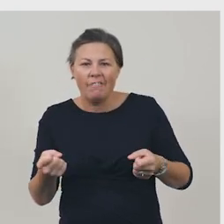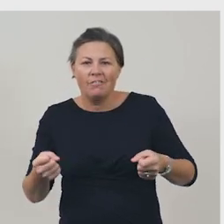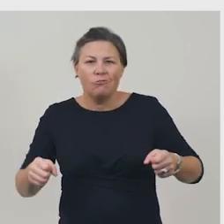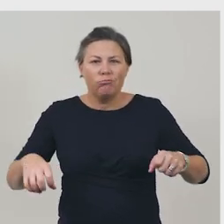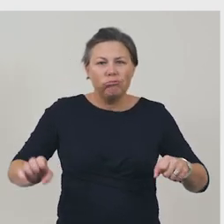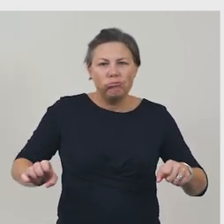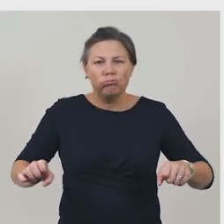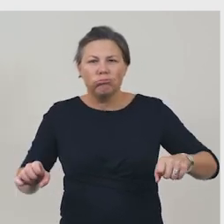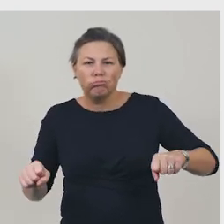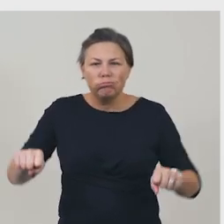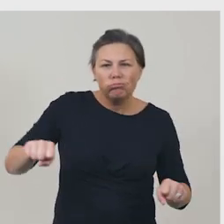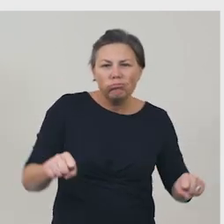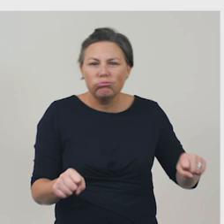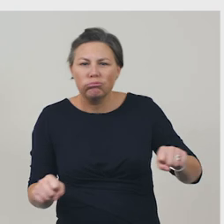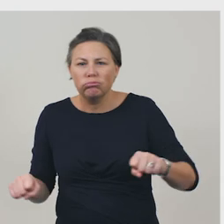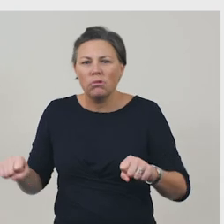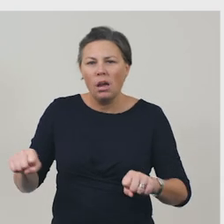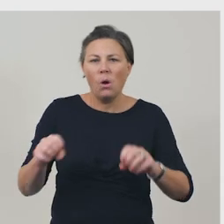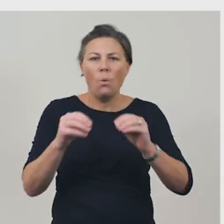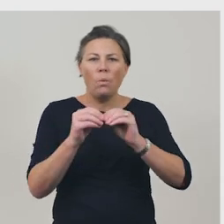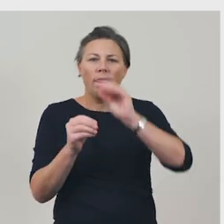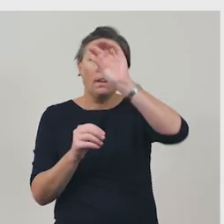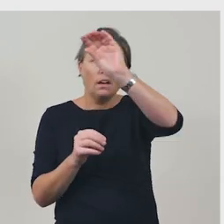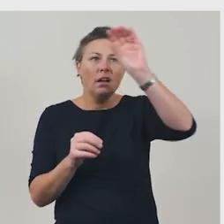and around them there are links to other pages.